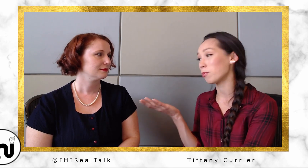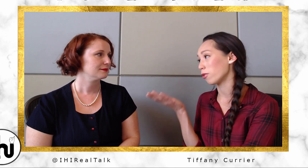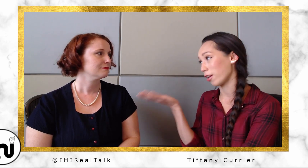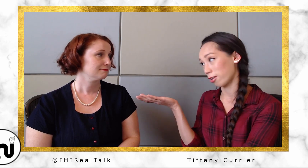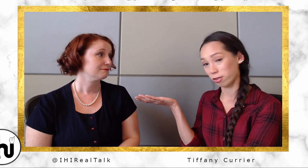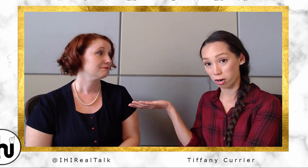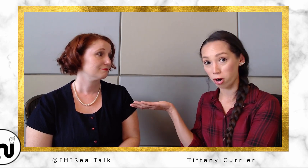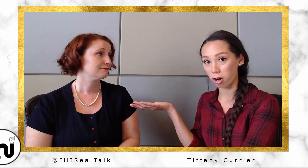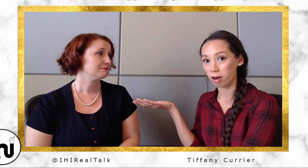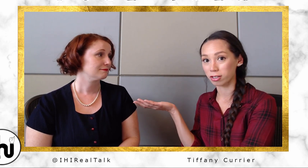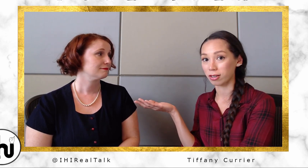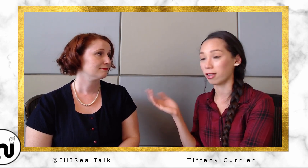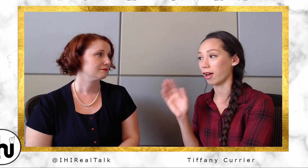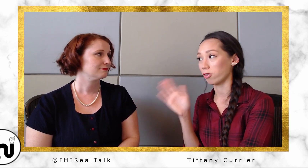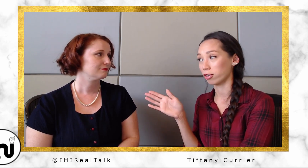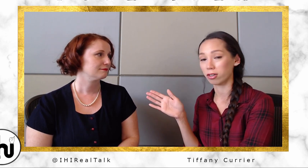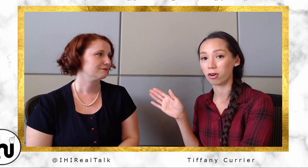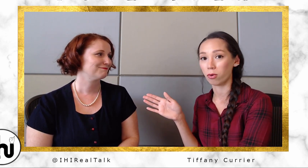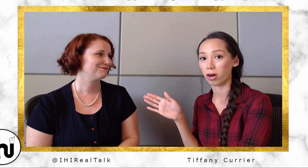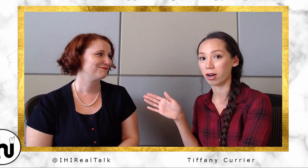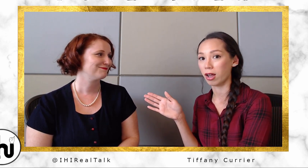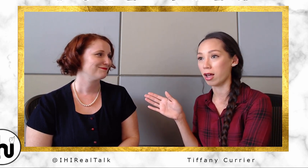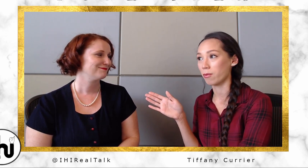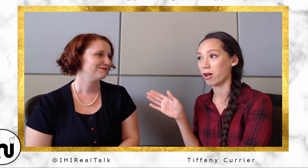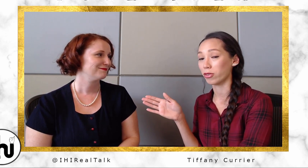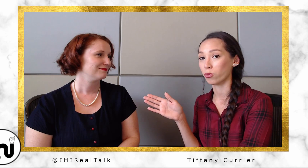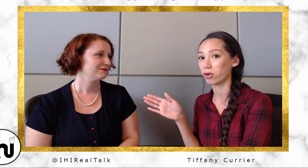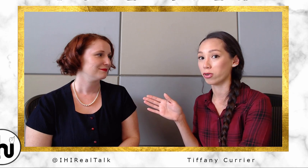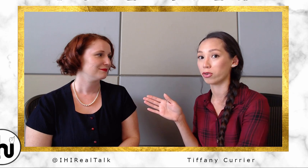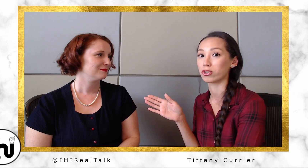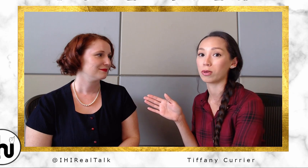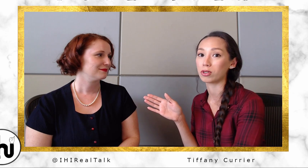like like her. Honestly like, I looked at her work one of the cruise ships. She was